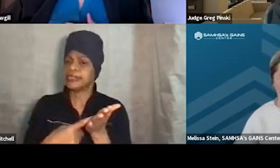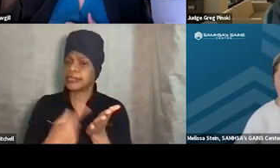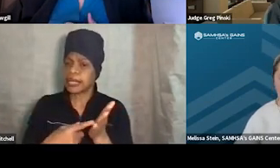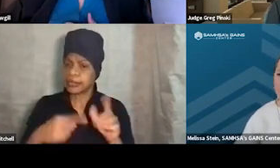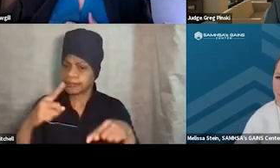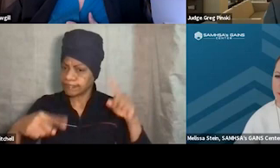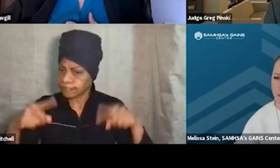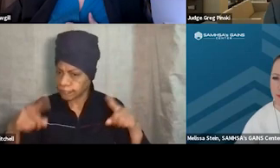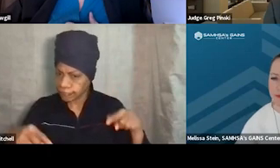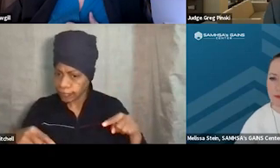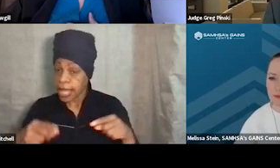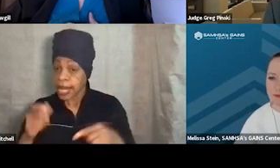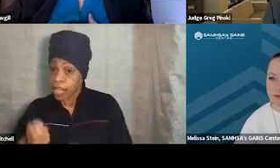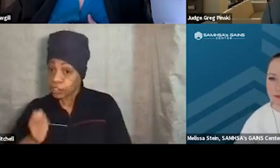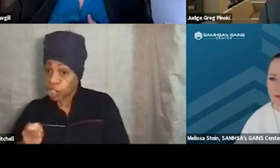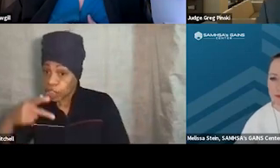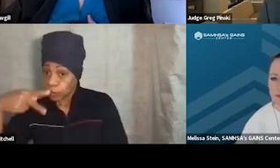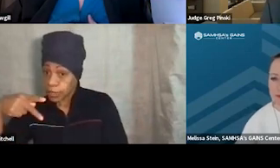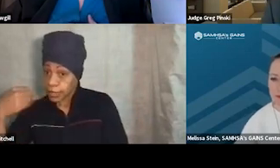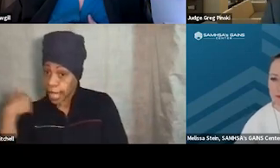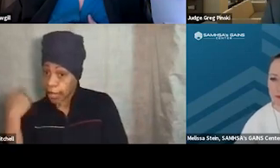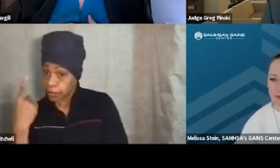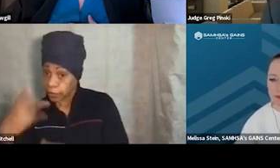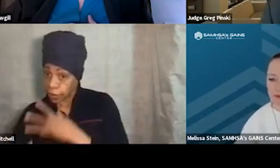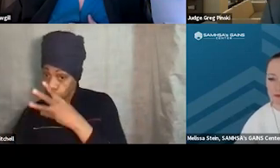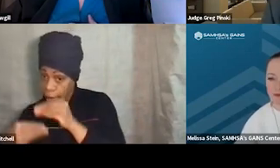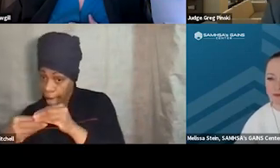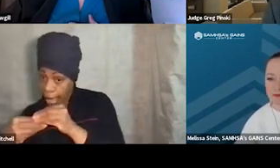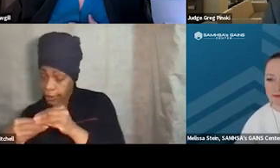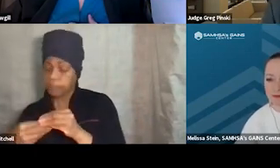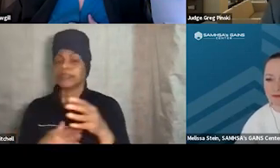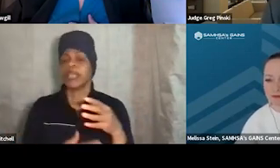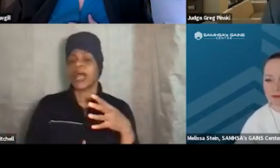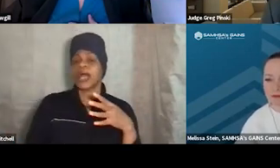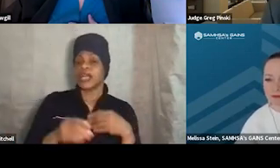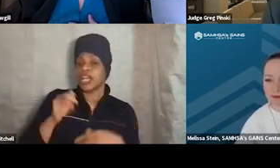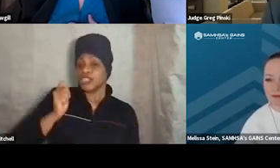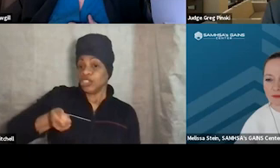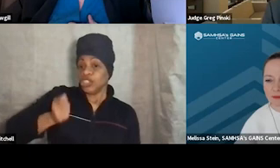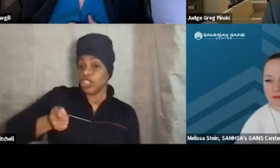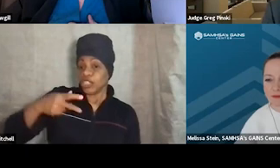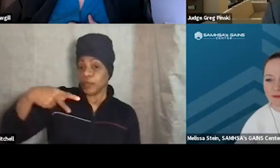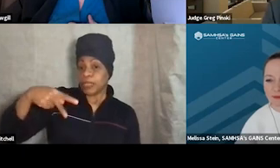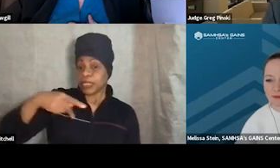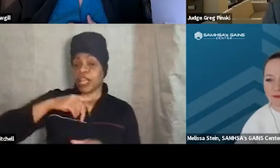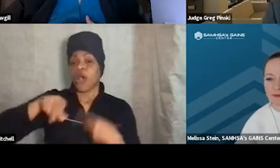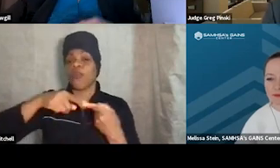if you have something else to add to that. Yeah, I'll just add, I mean, when we train courts